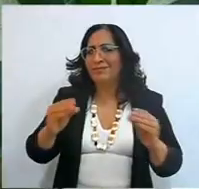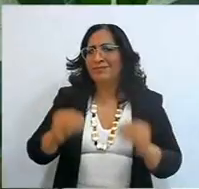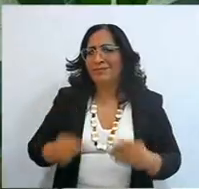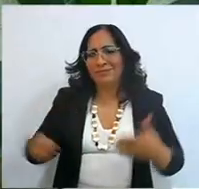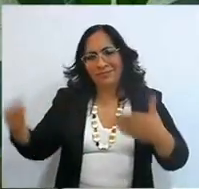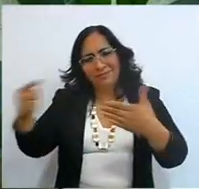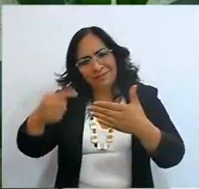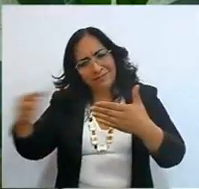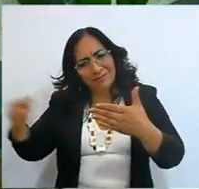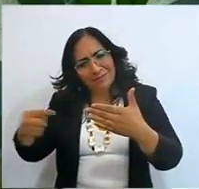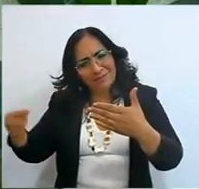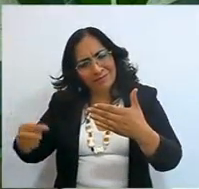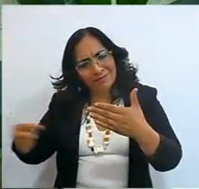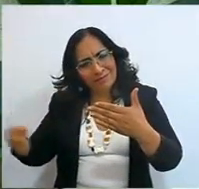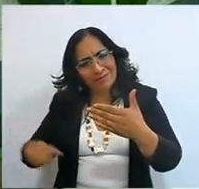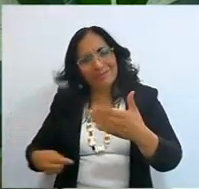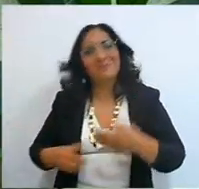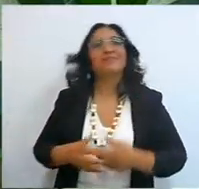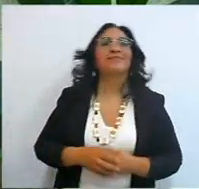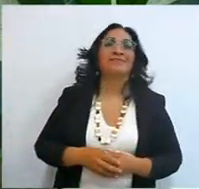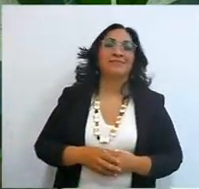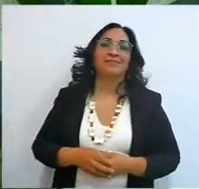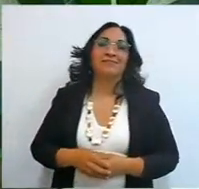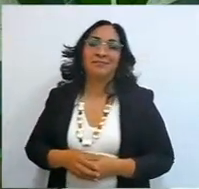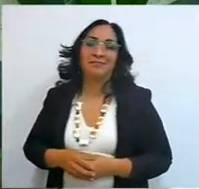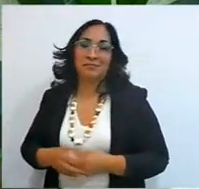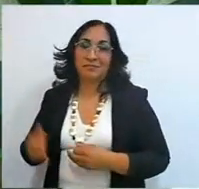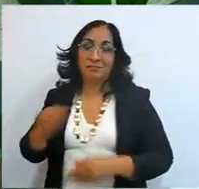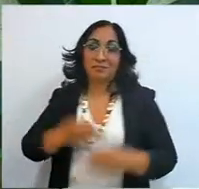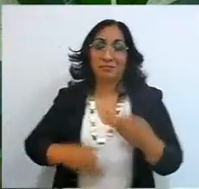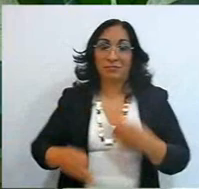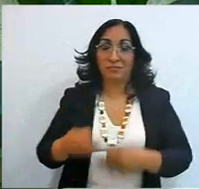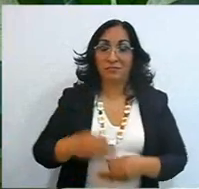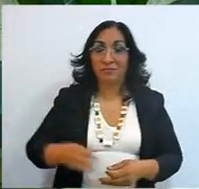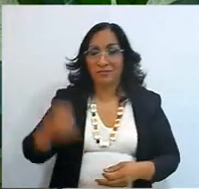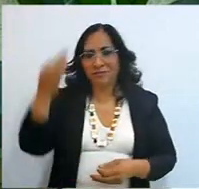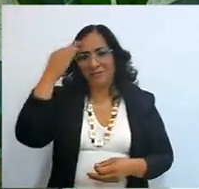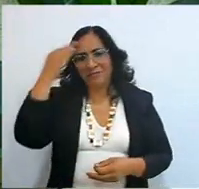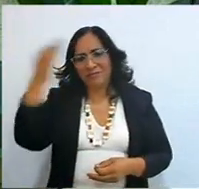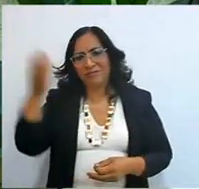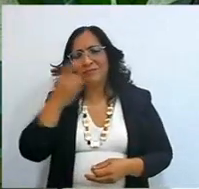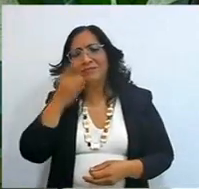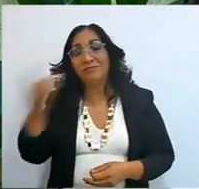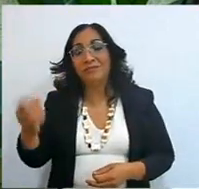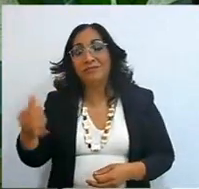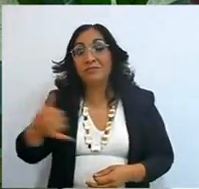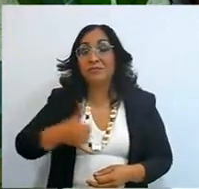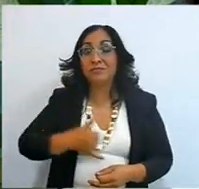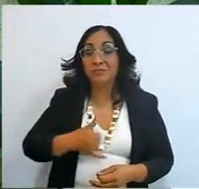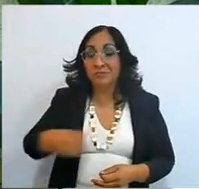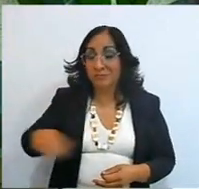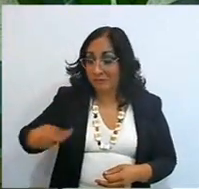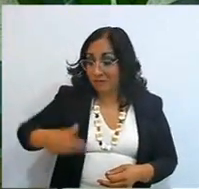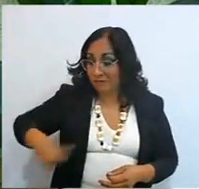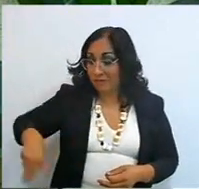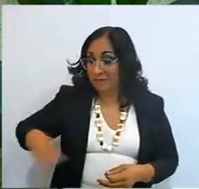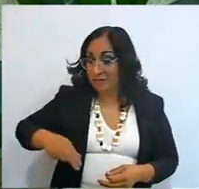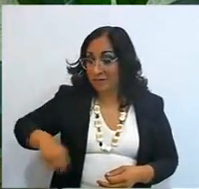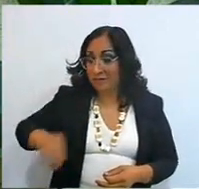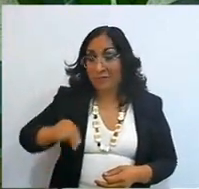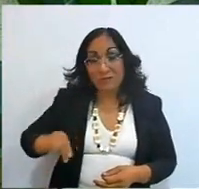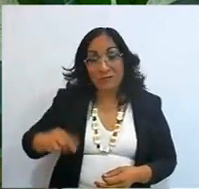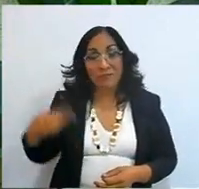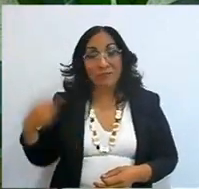There is a saying that Iolany said all her life and here I have it, I choose to be chosen,